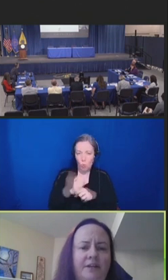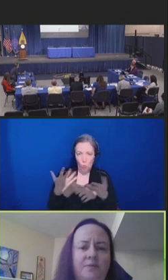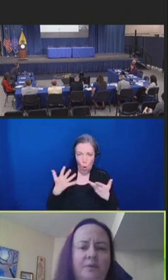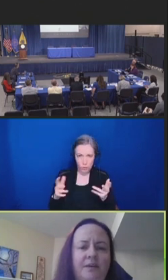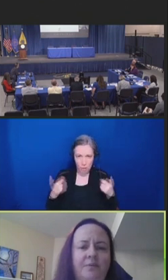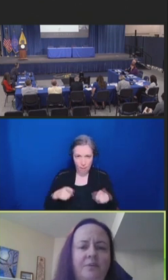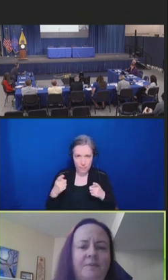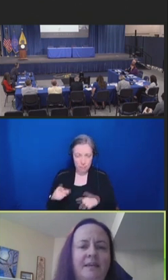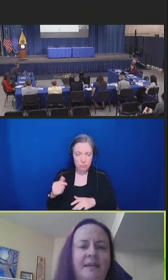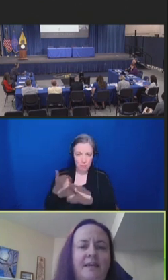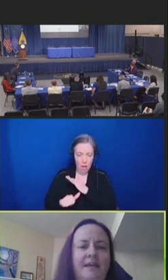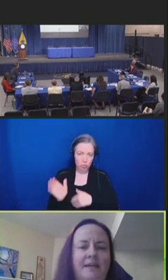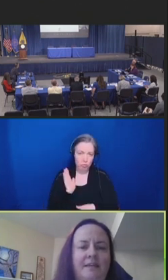various working groups.